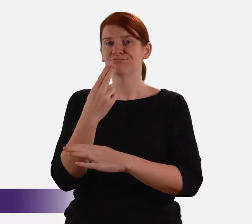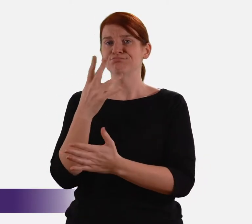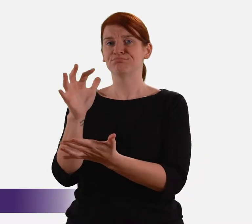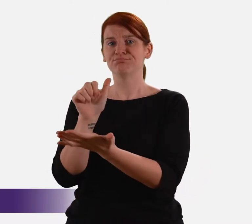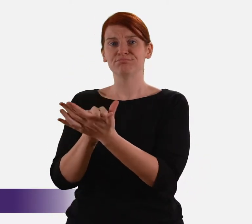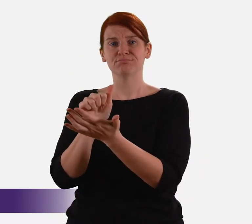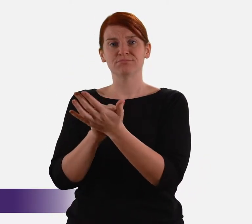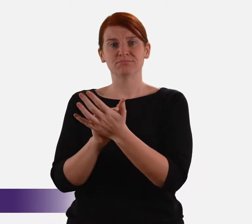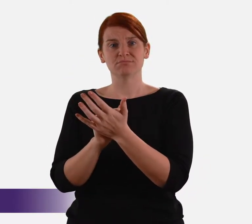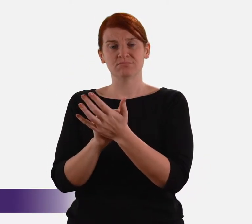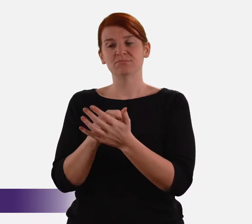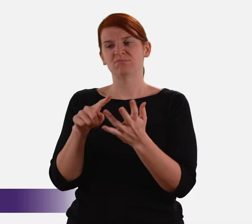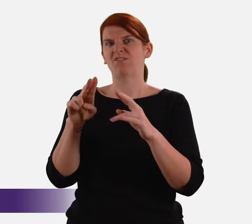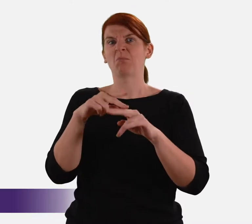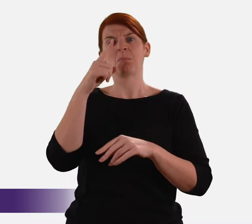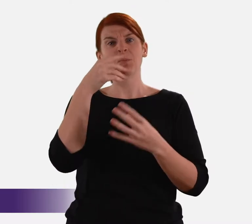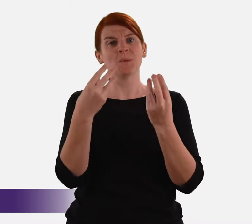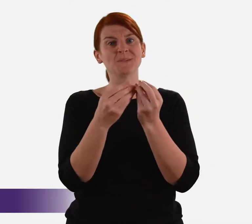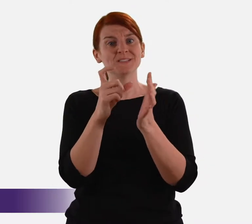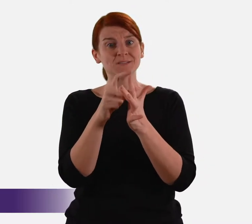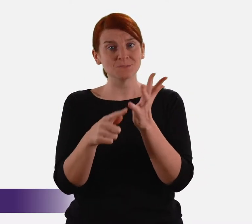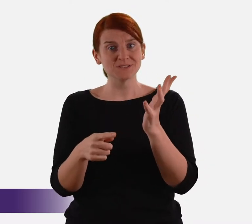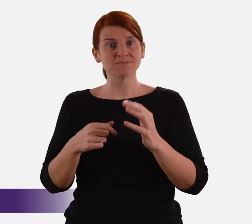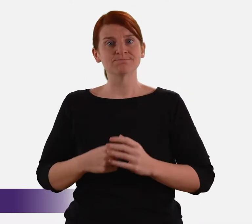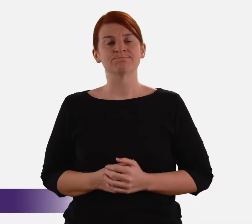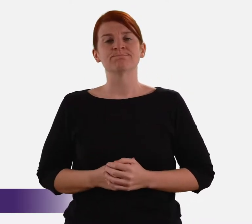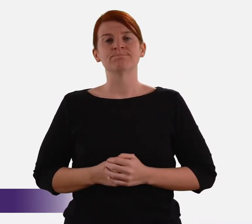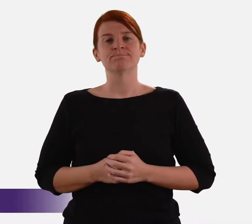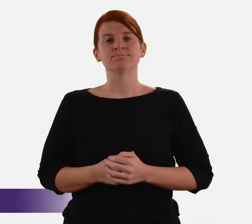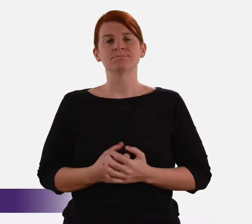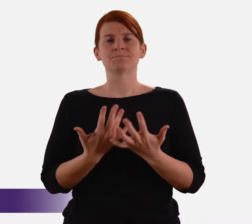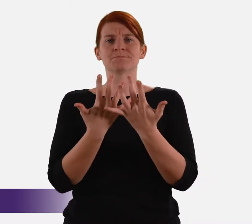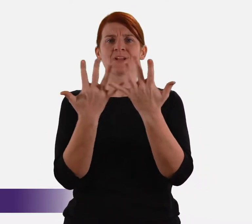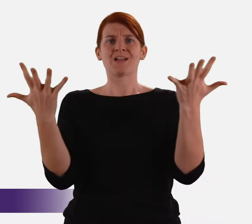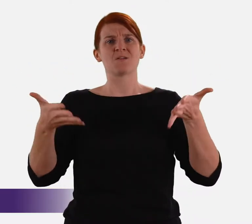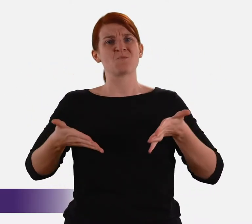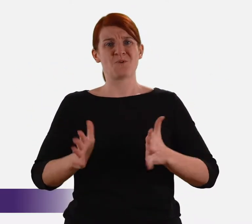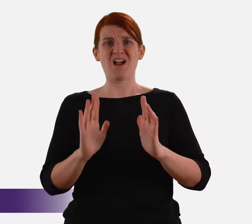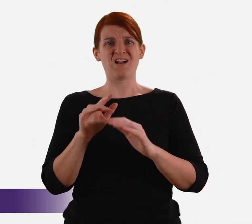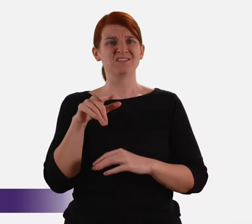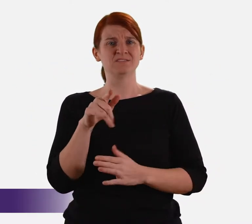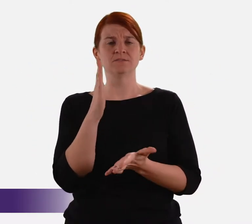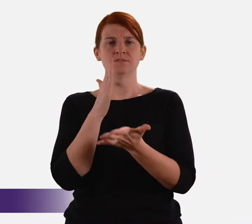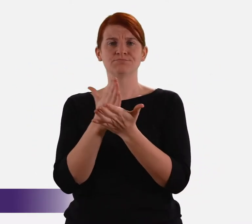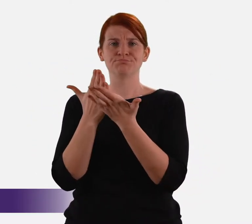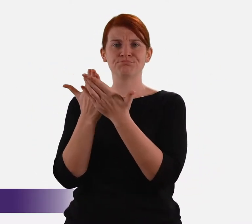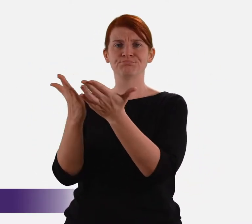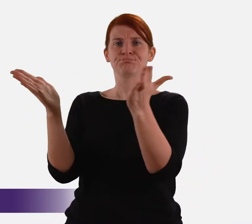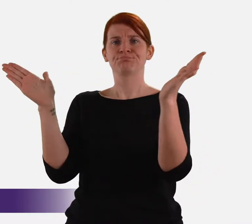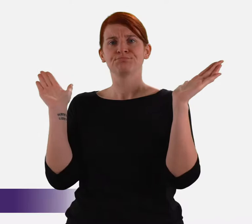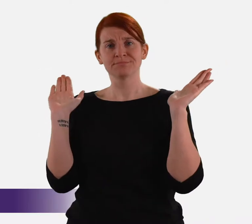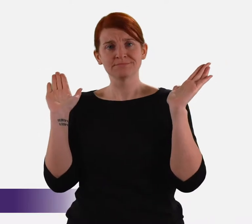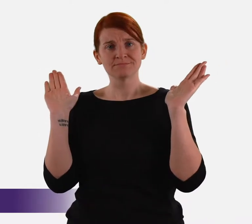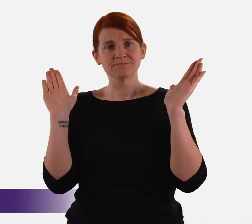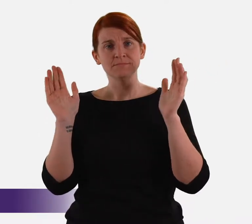neglect and exploitation of people with disability. In many ways they are much broader than the